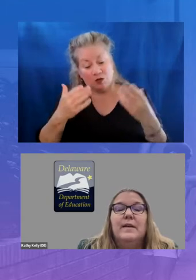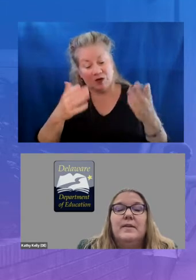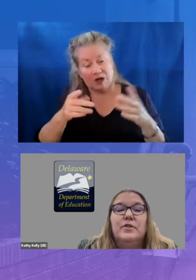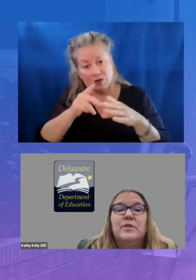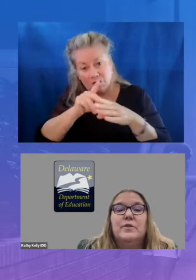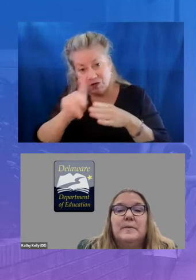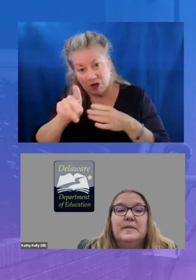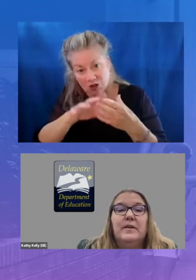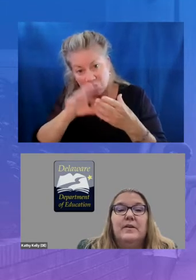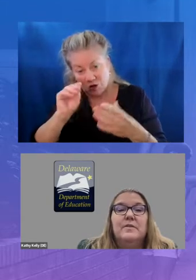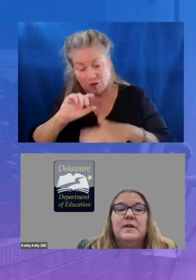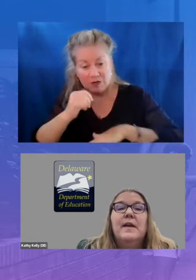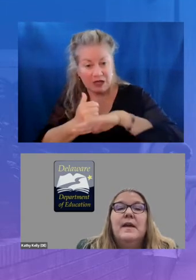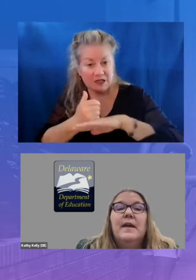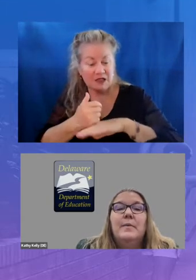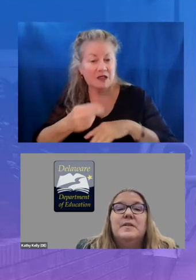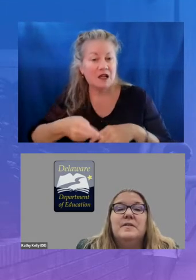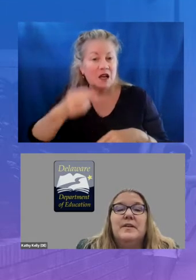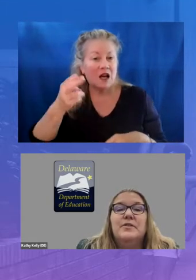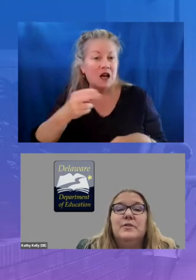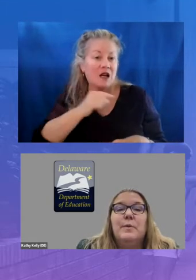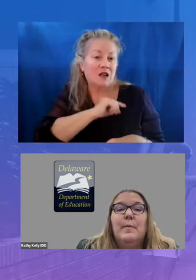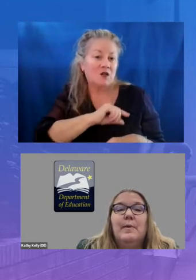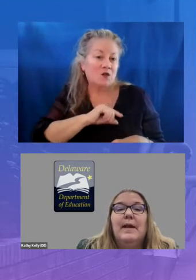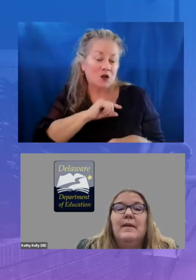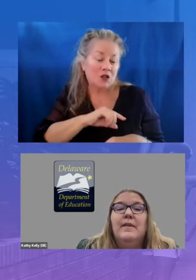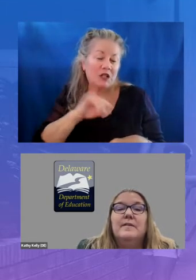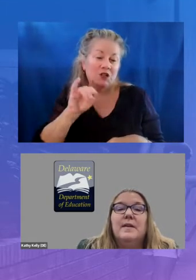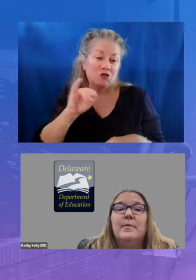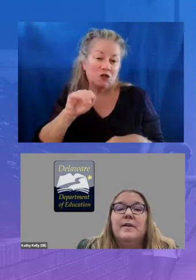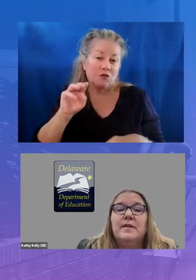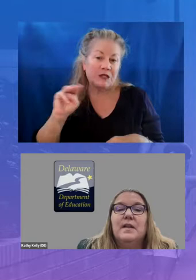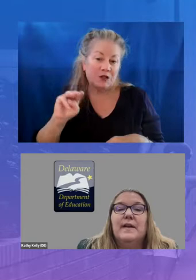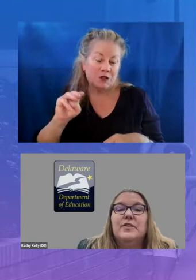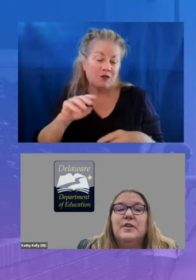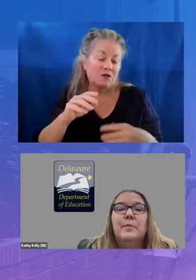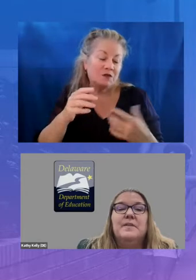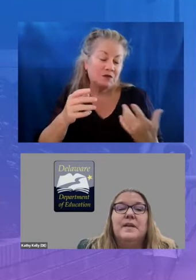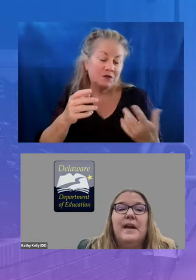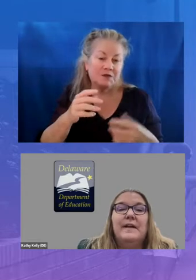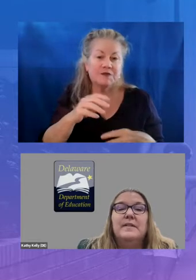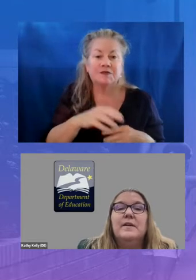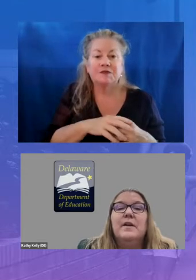instructional materials it was essential to our plan that summer acceleration was connected